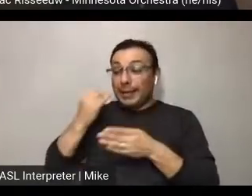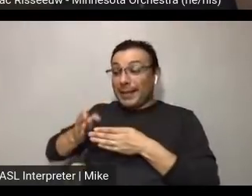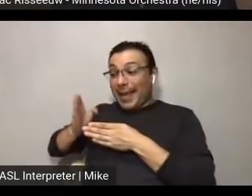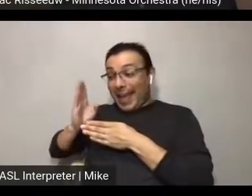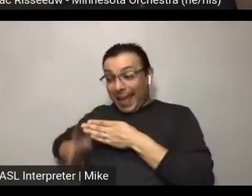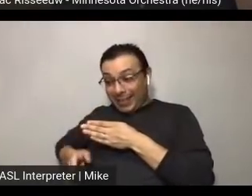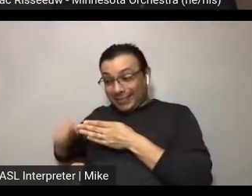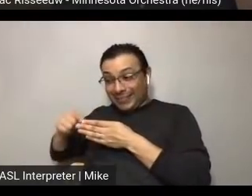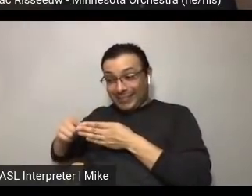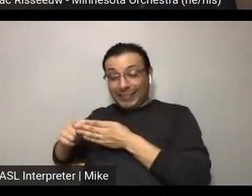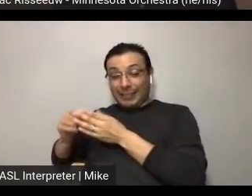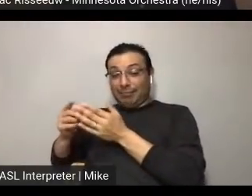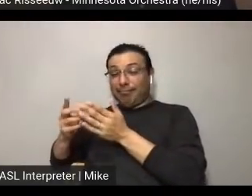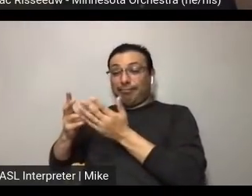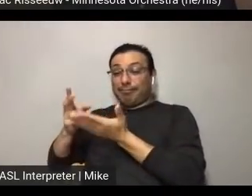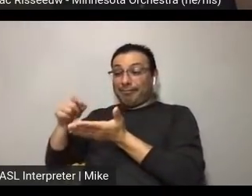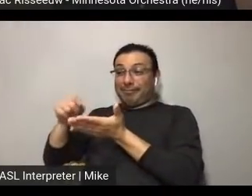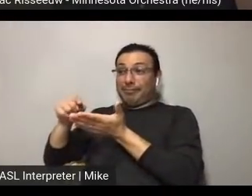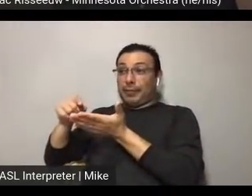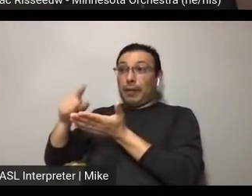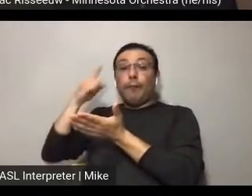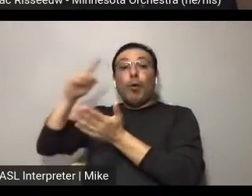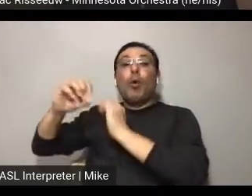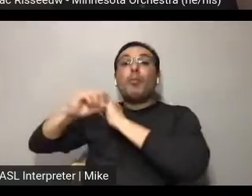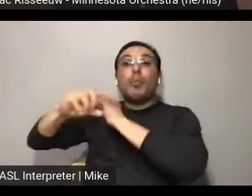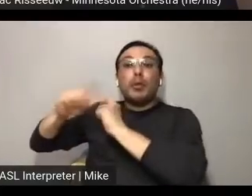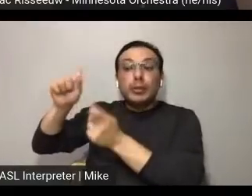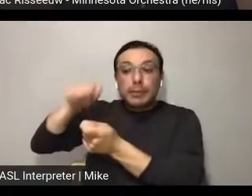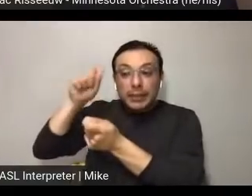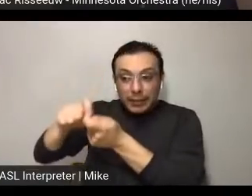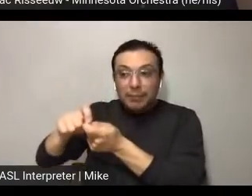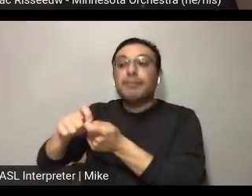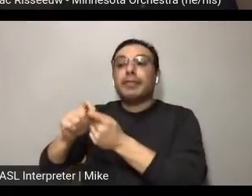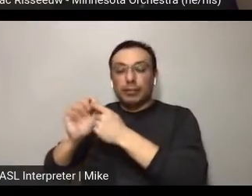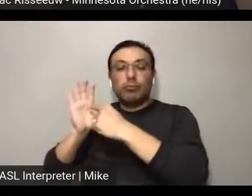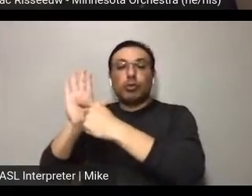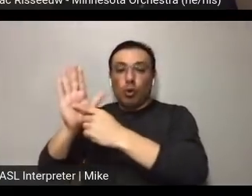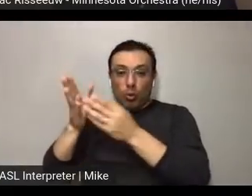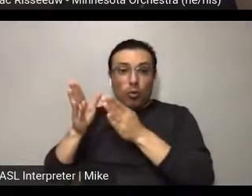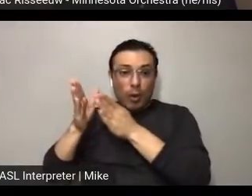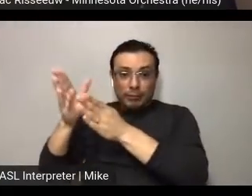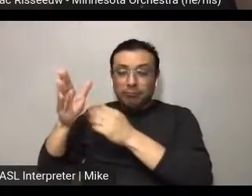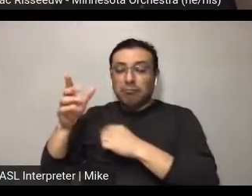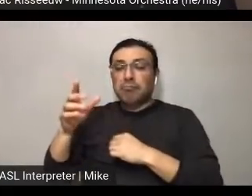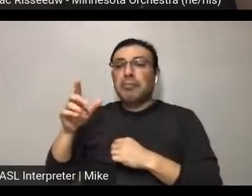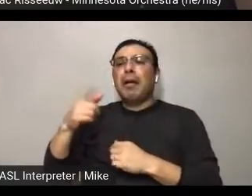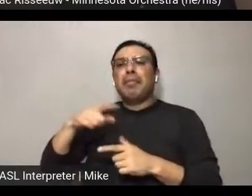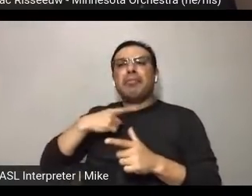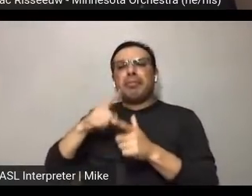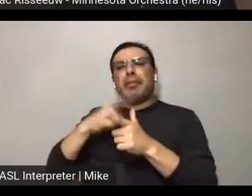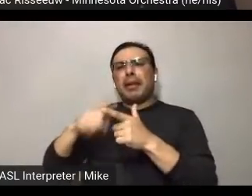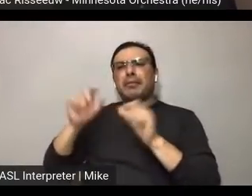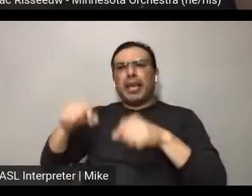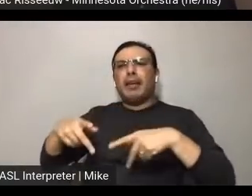promoting the orchestra in a certain way, then it is something that is done gratis by musicians. I would also say, even that was not the case,